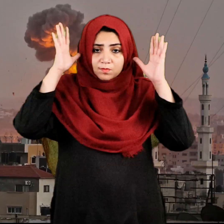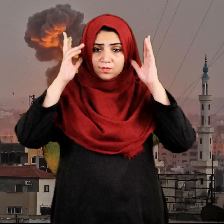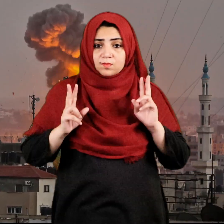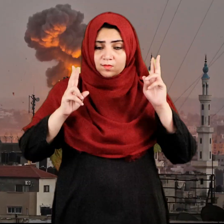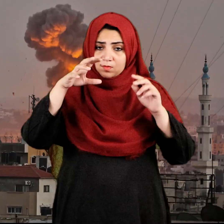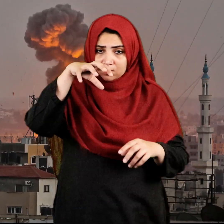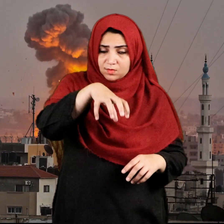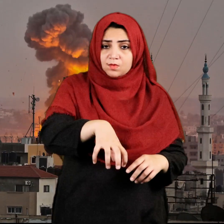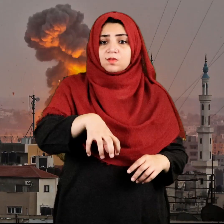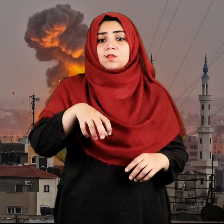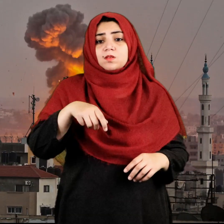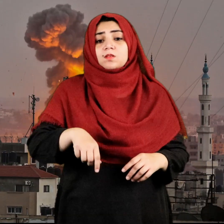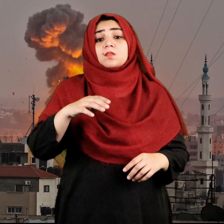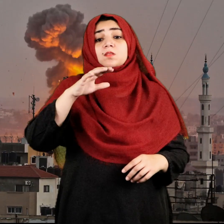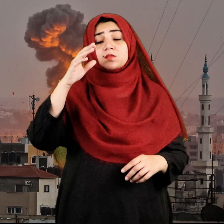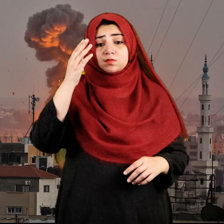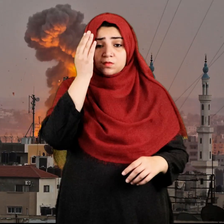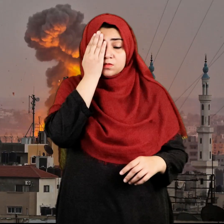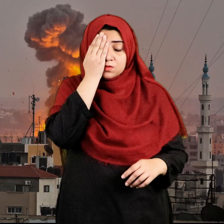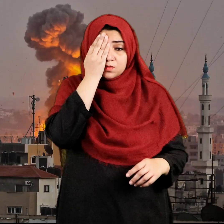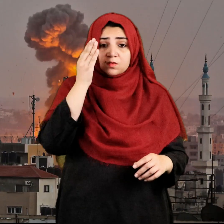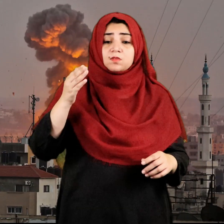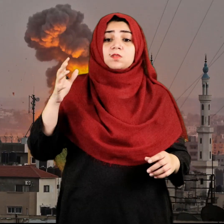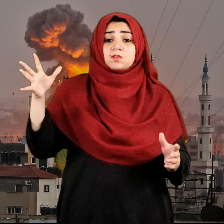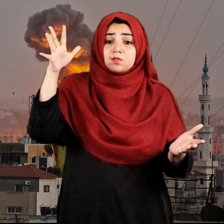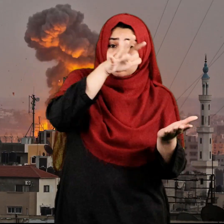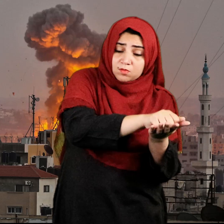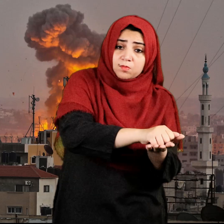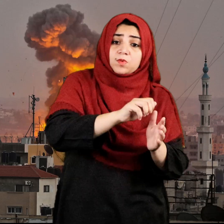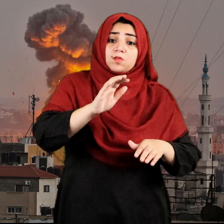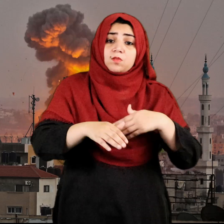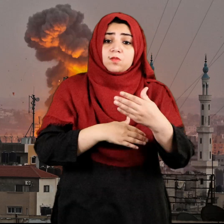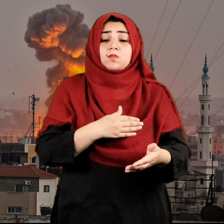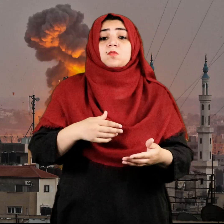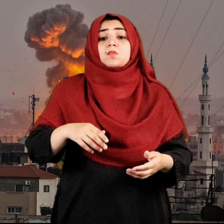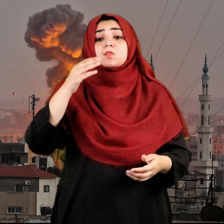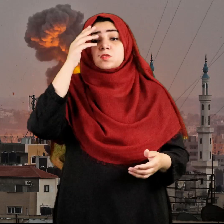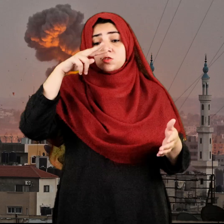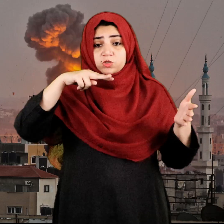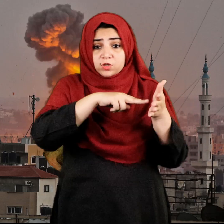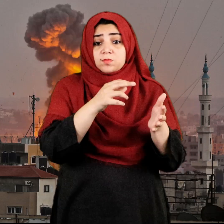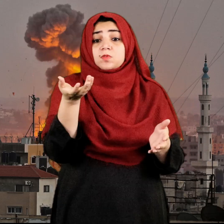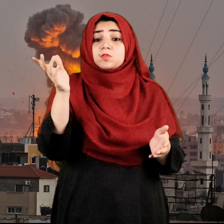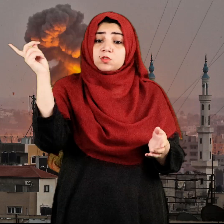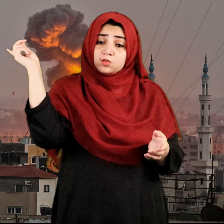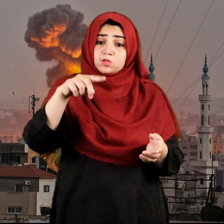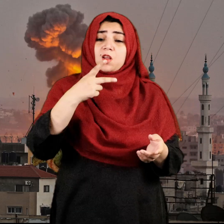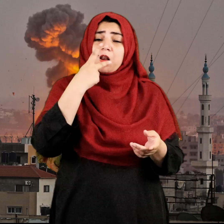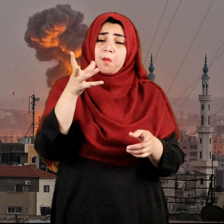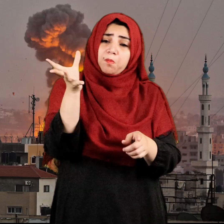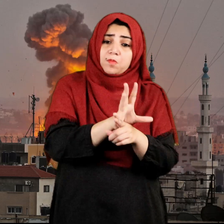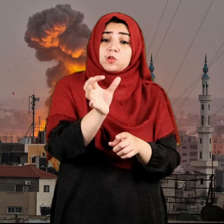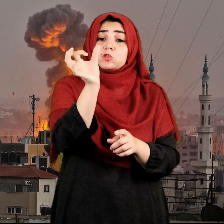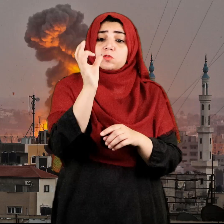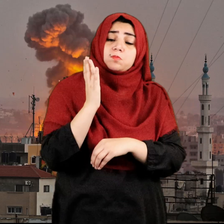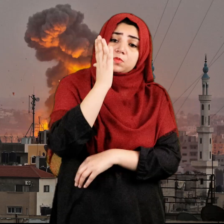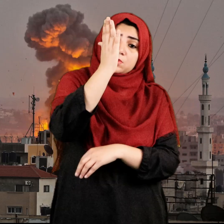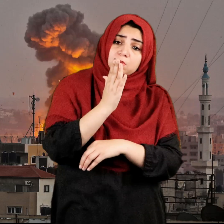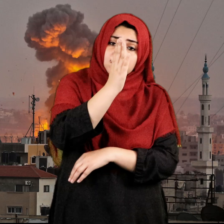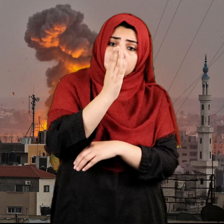After the assault on the Al-Aqsa Mosque, the Israeli military asserted that Syria fired six missiles,